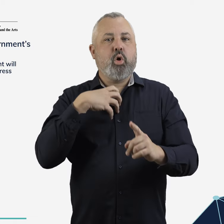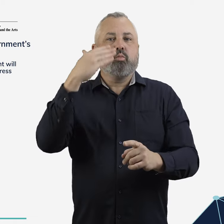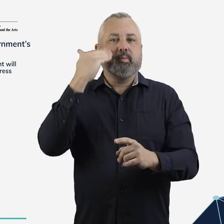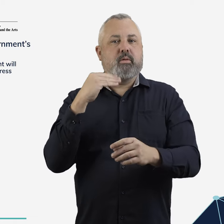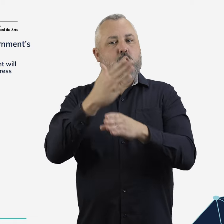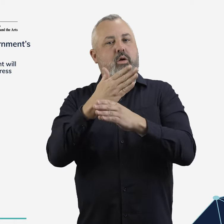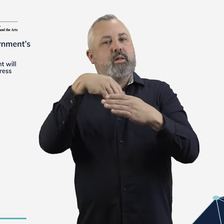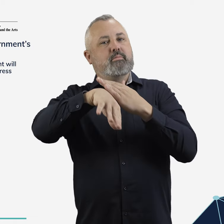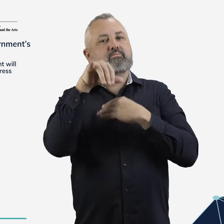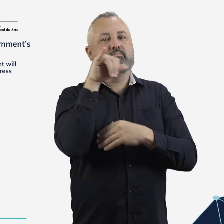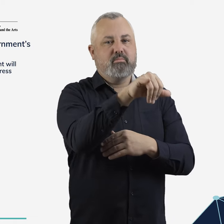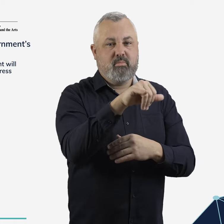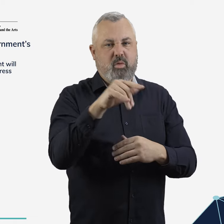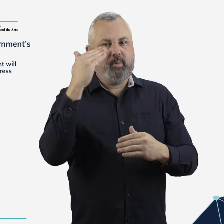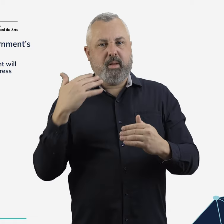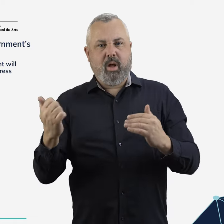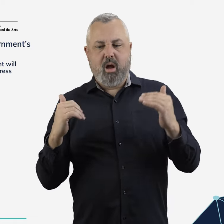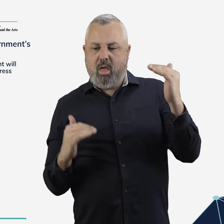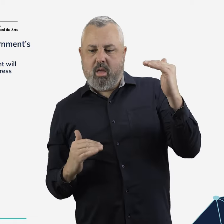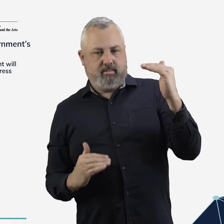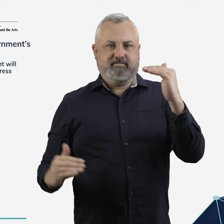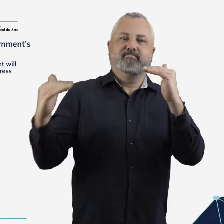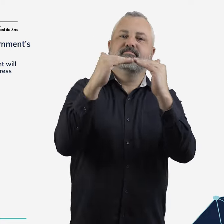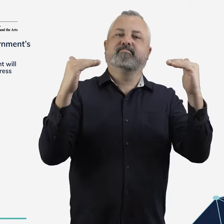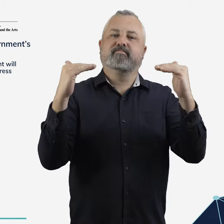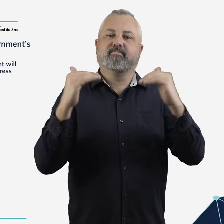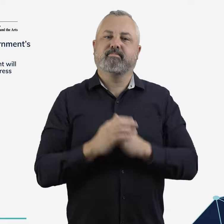the employment of women and elimination of gender pay gaps.